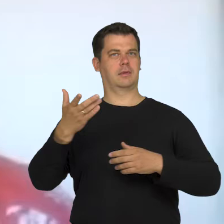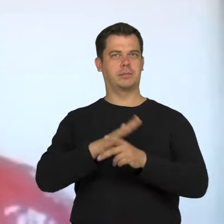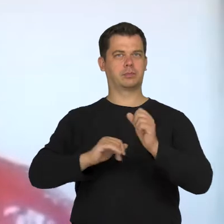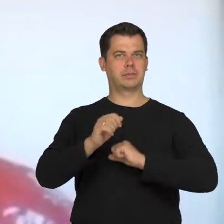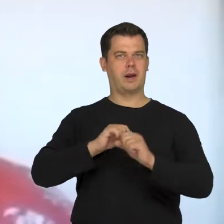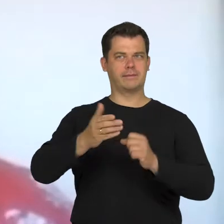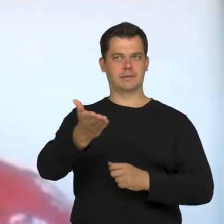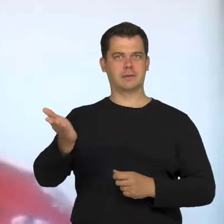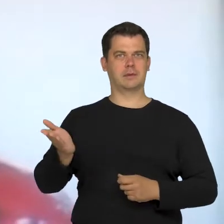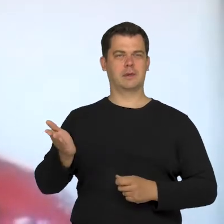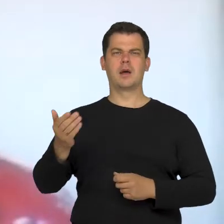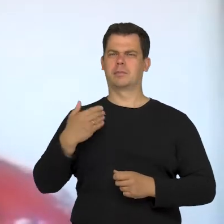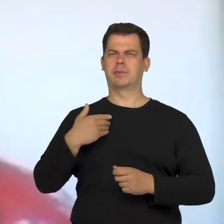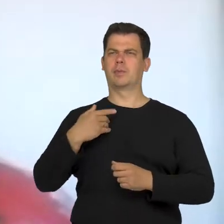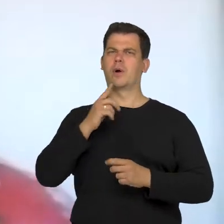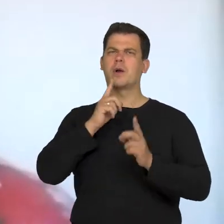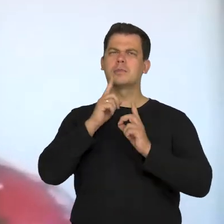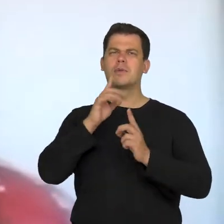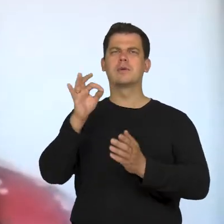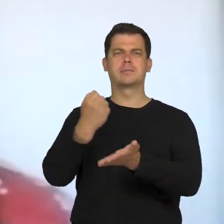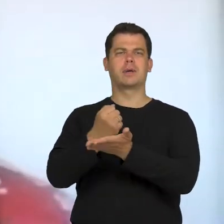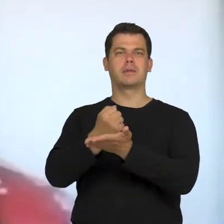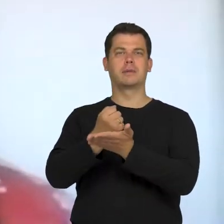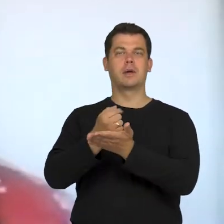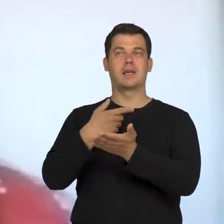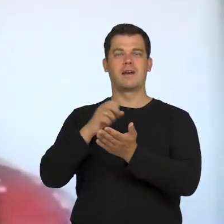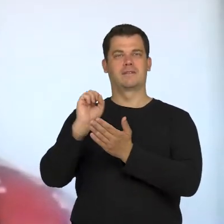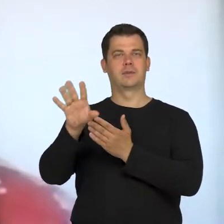When talked about about this discussion I sent you a quote of Anna Dymna